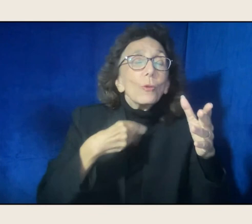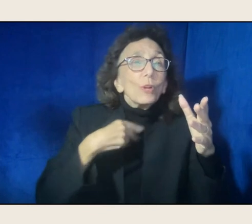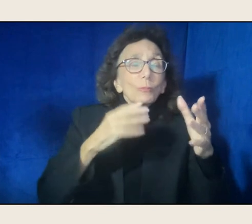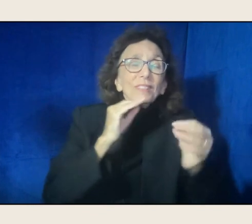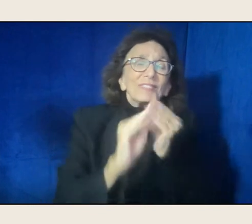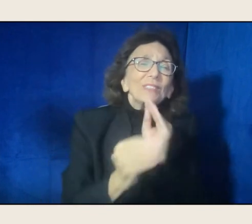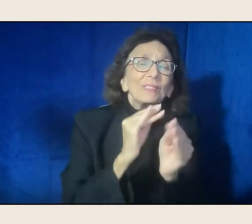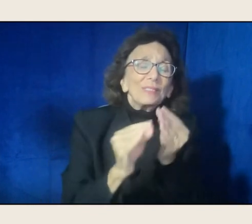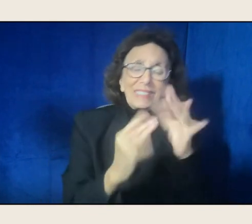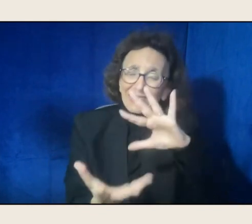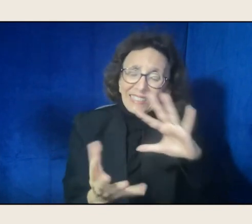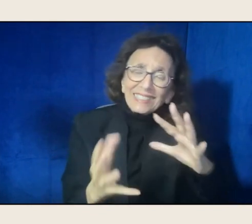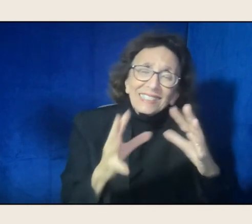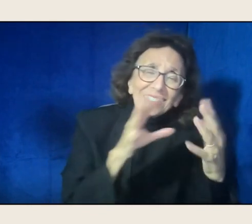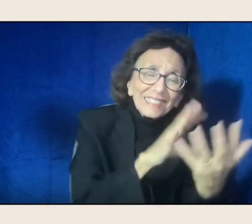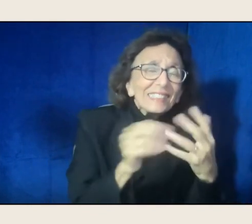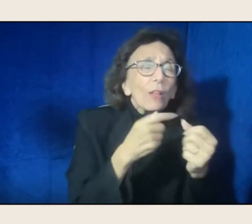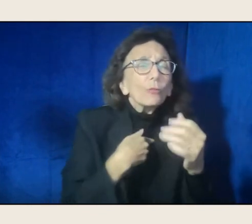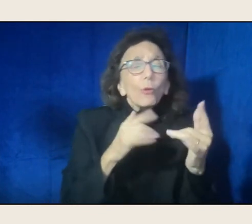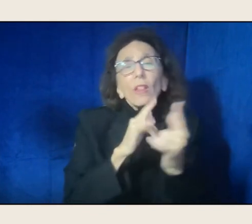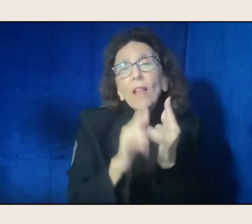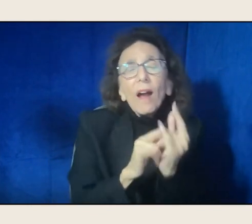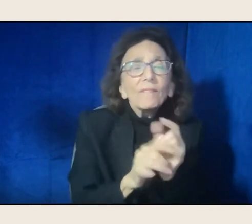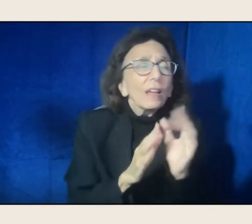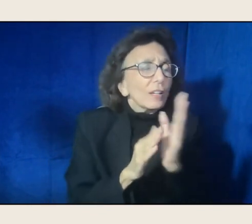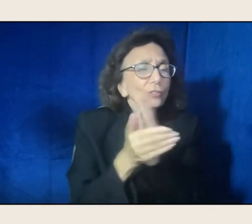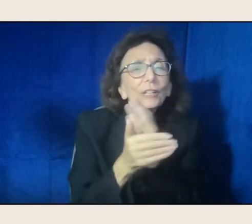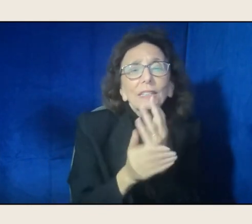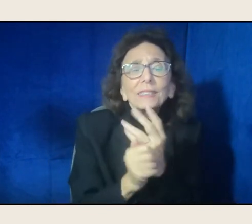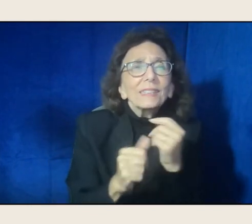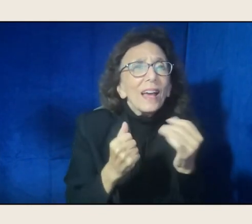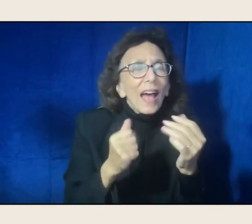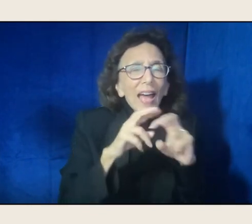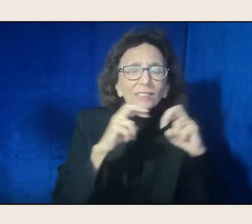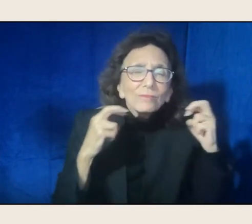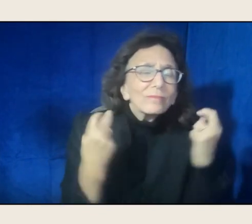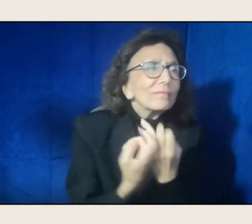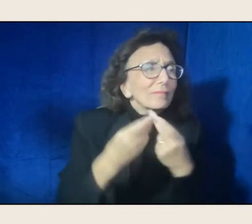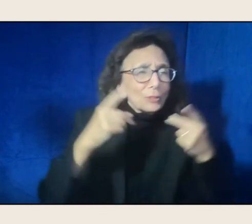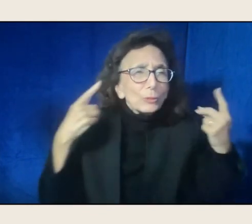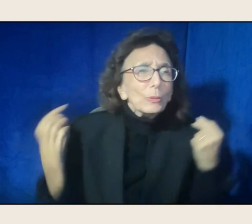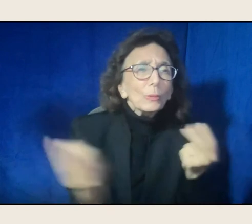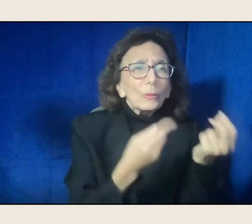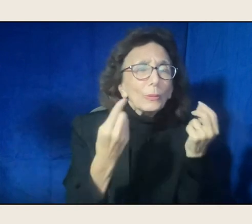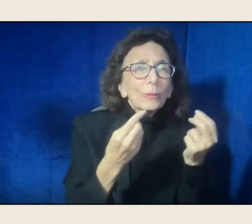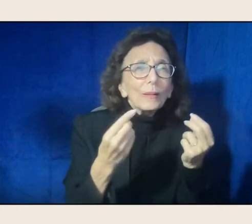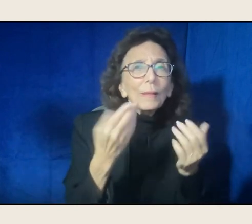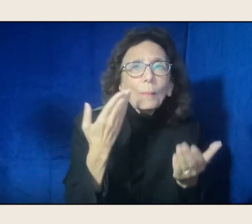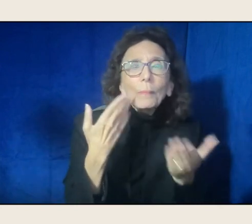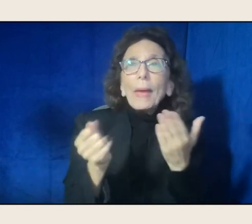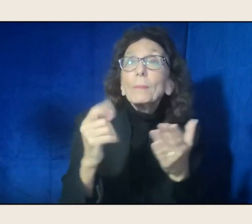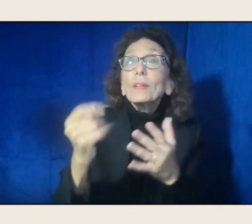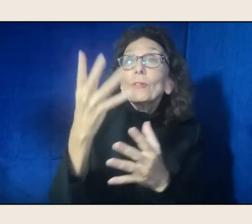"Maybe then, beloved rascal, we will find each other again "in the timeless weave of breathing.